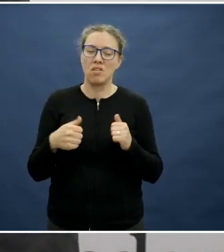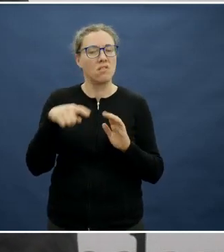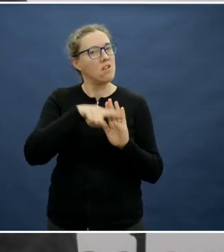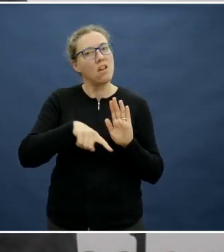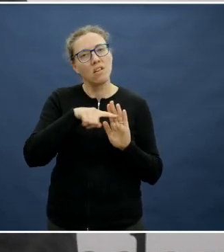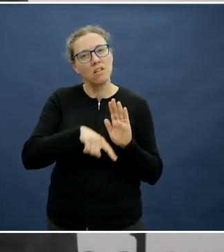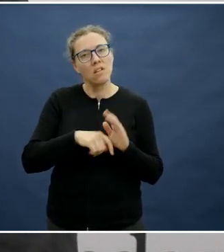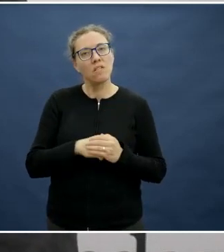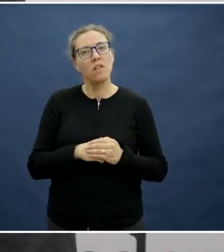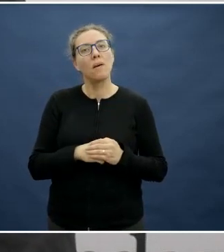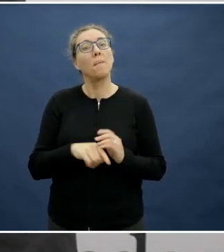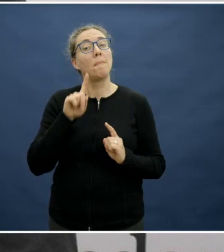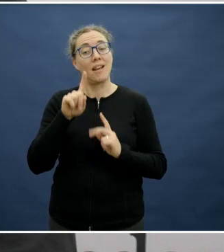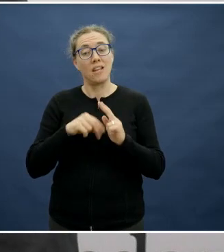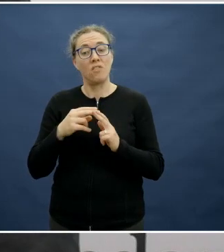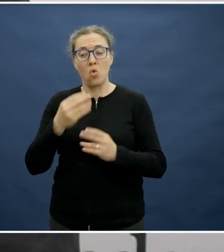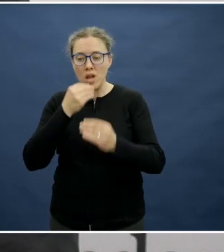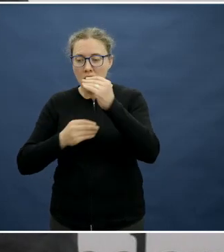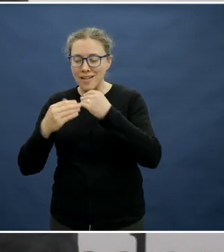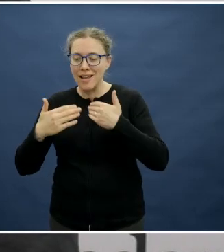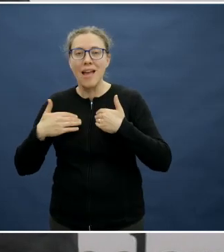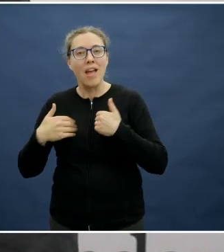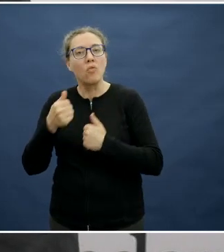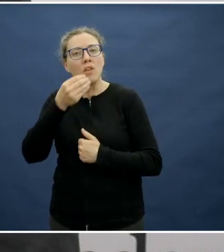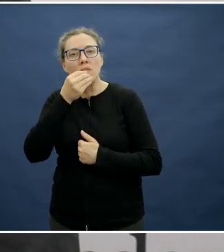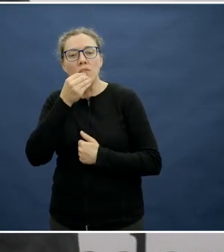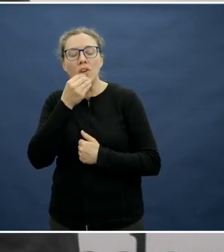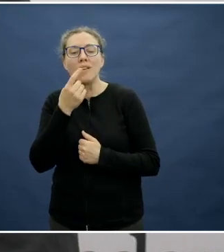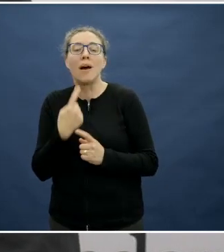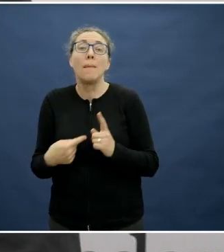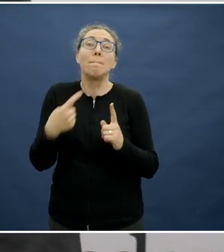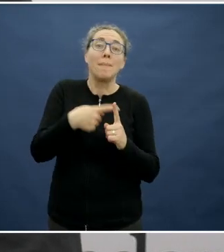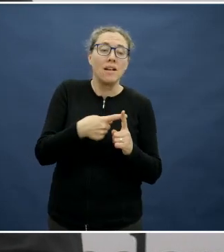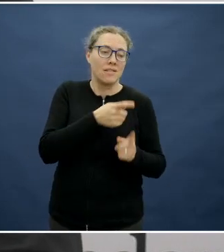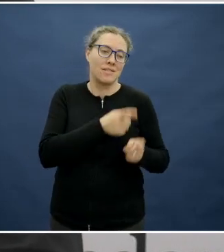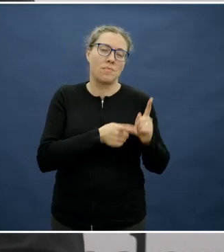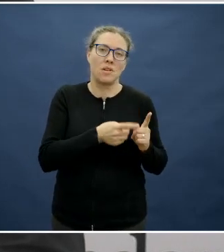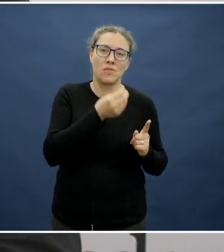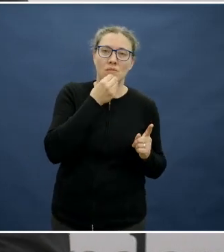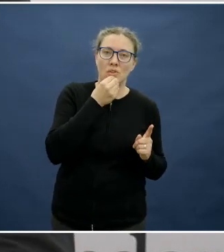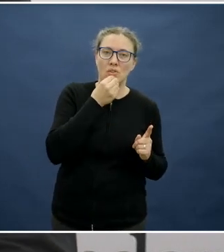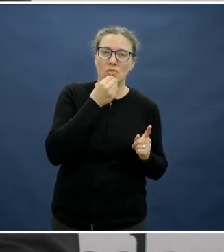you were having it in conjunction with other healthy foods. It also means that you're not going to necessarily be eating it when you are starving.